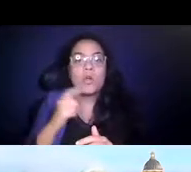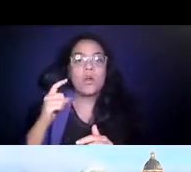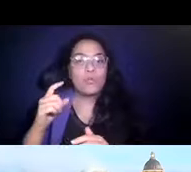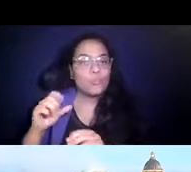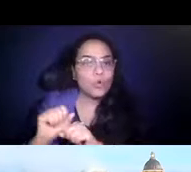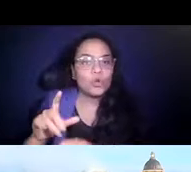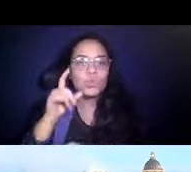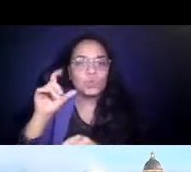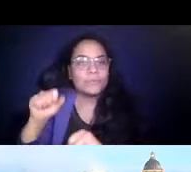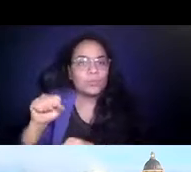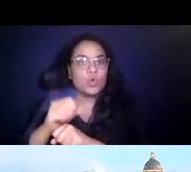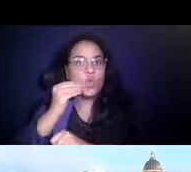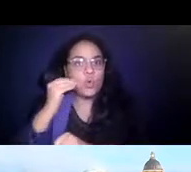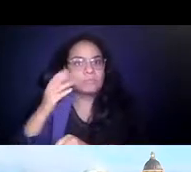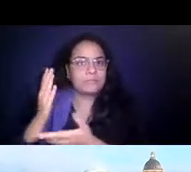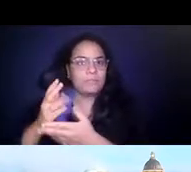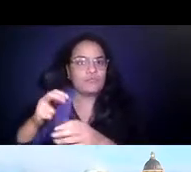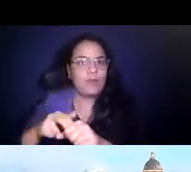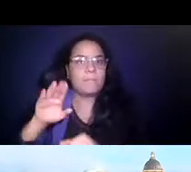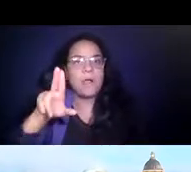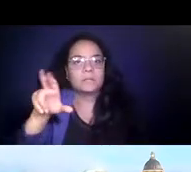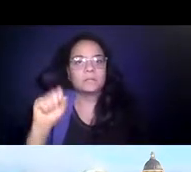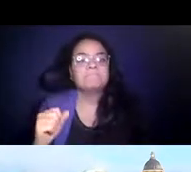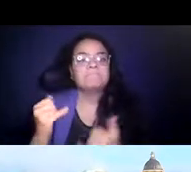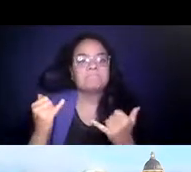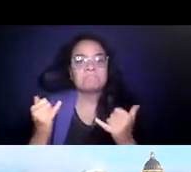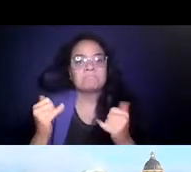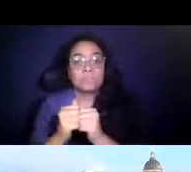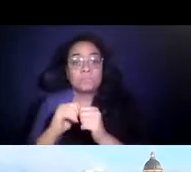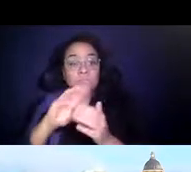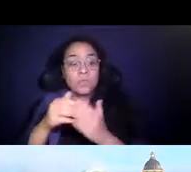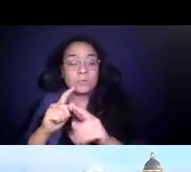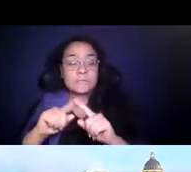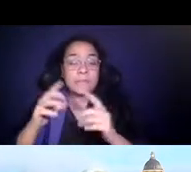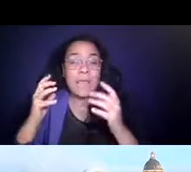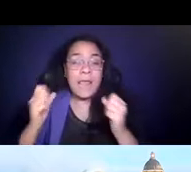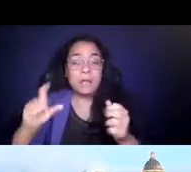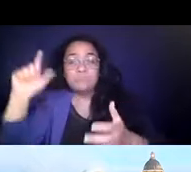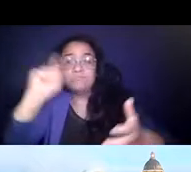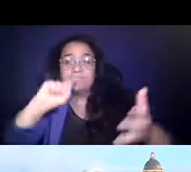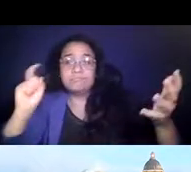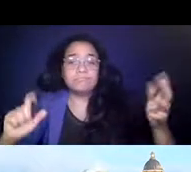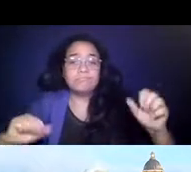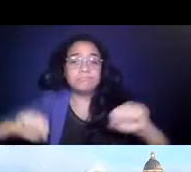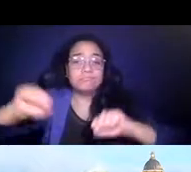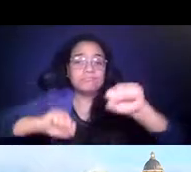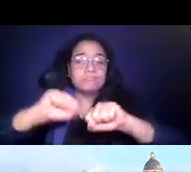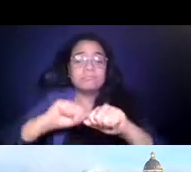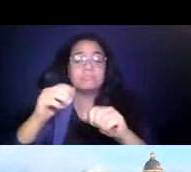who could stop riding the bus. 14:26:35 With all the health and disinfecting measures implemented, people should know transit